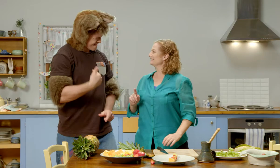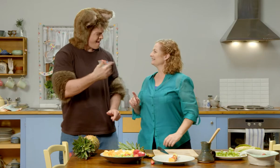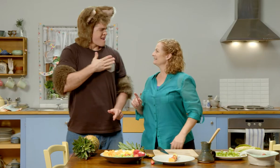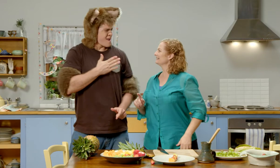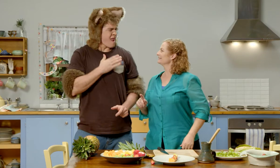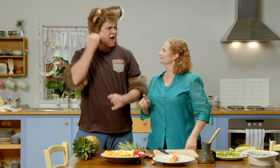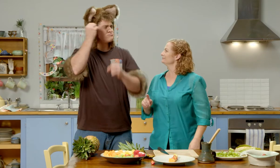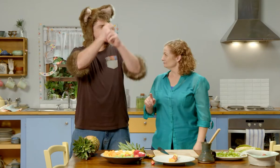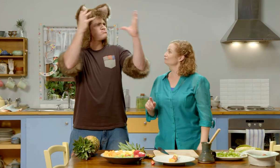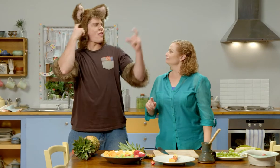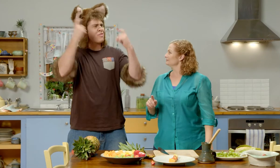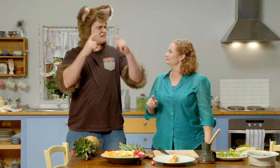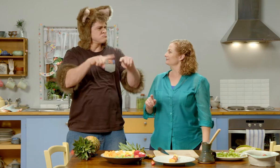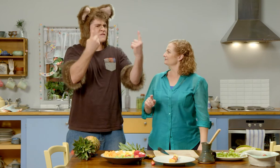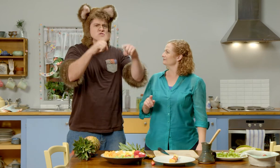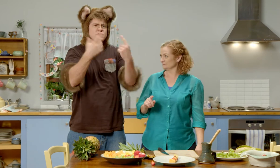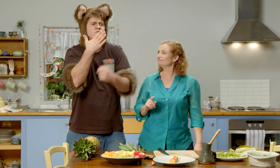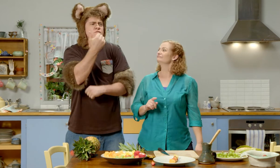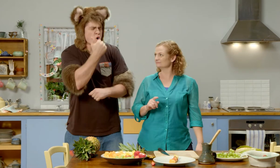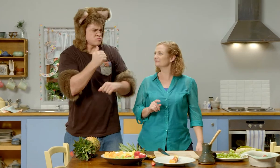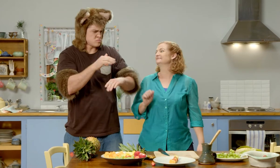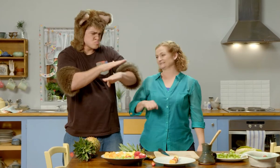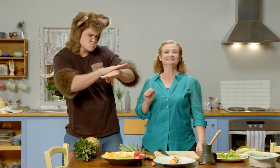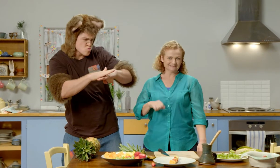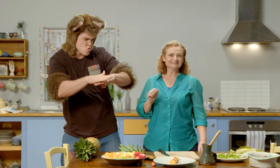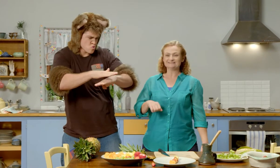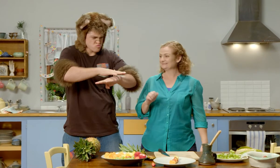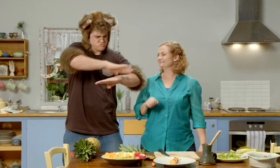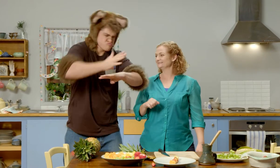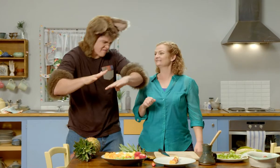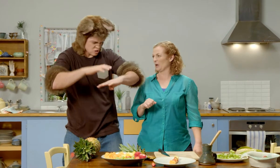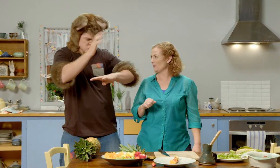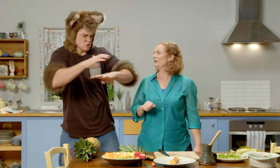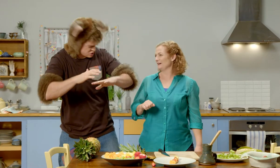Sally, I love thinking about different fruits and whether they're smooth or rough.